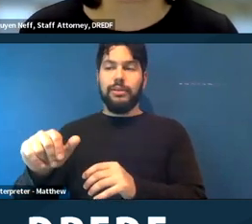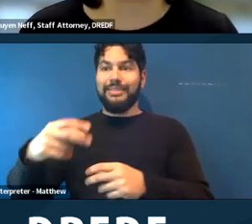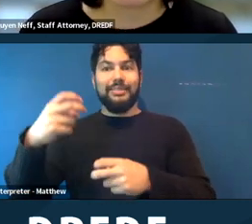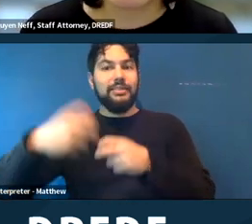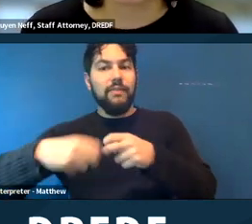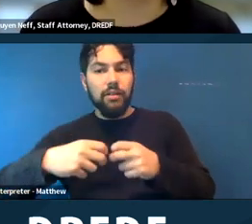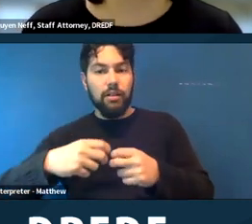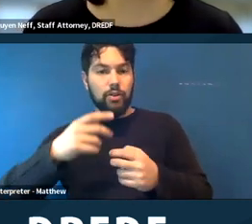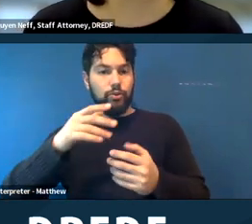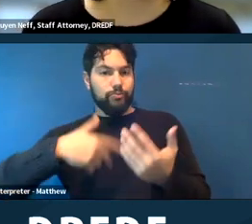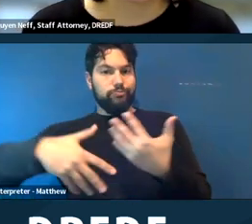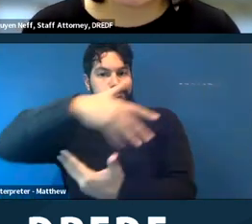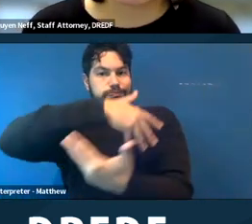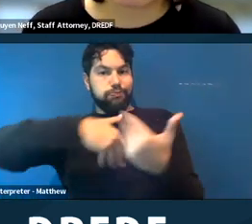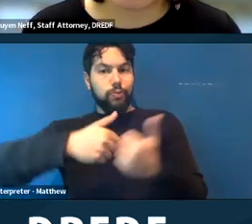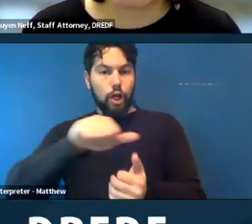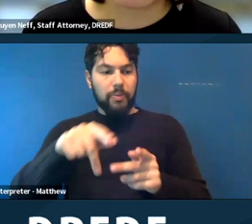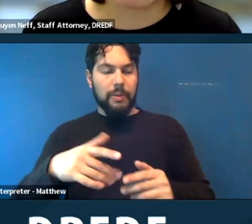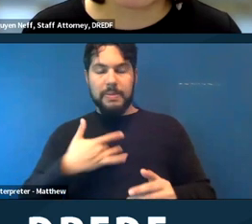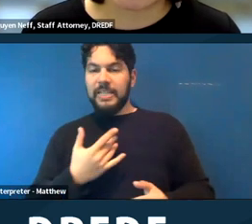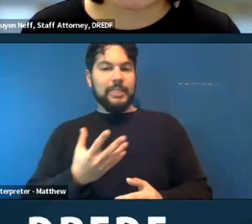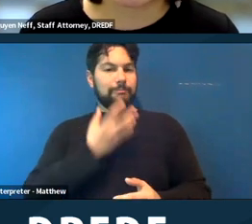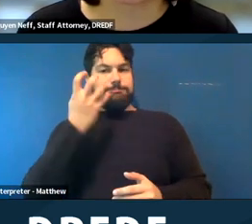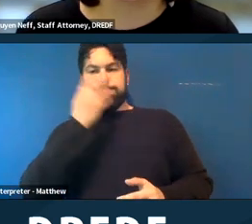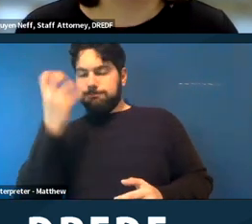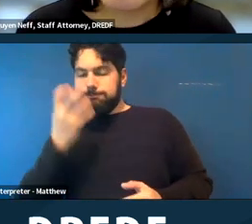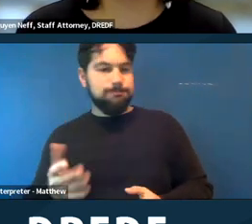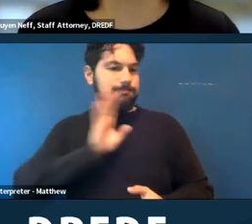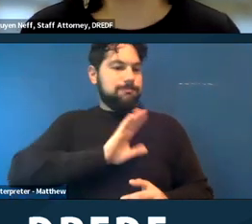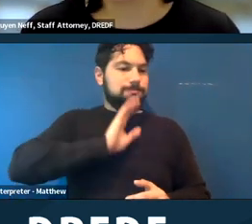other people. They might get agitated around other people very easily, but putting them in